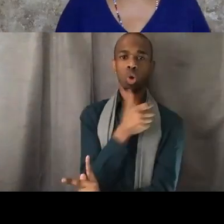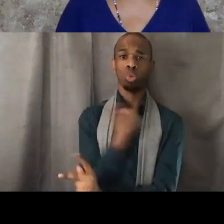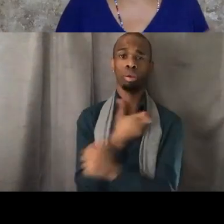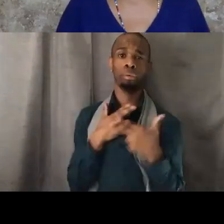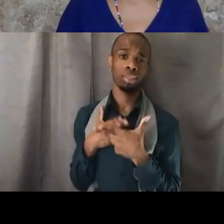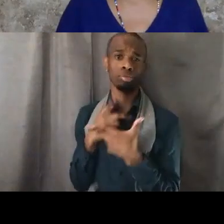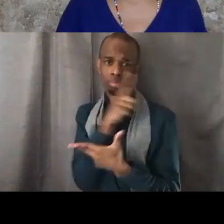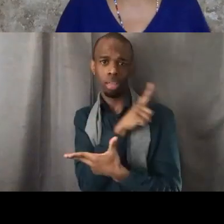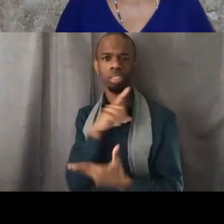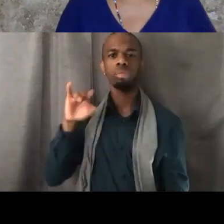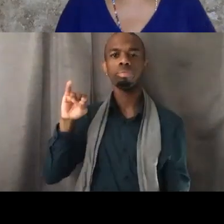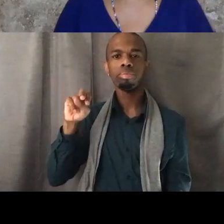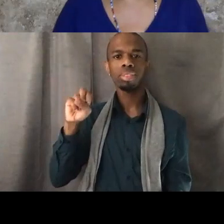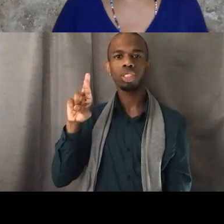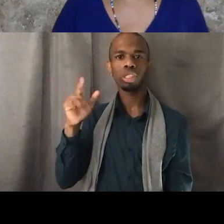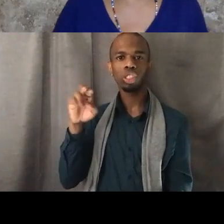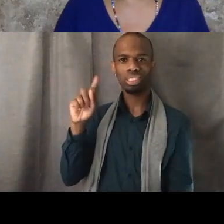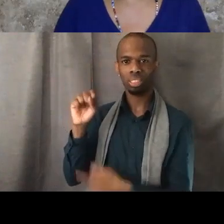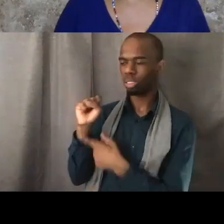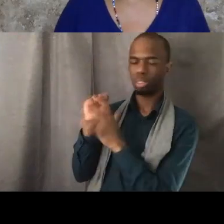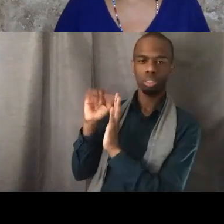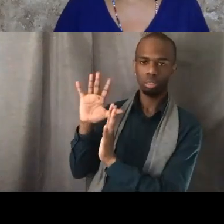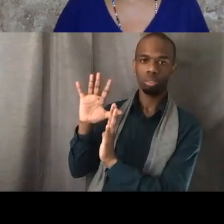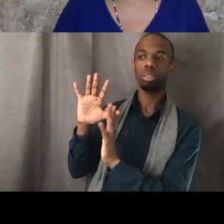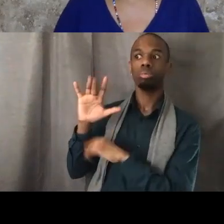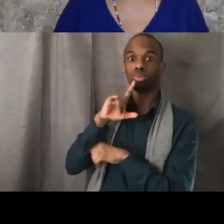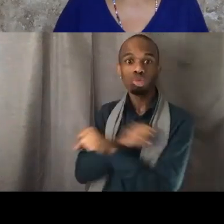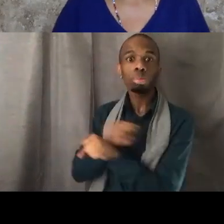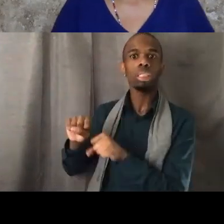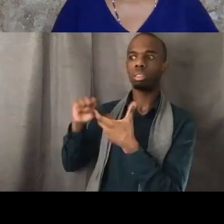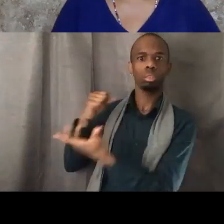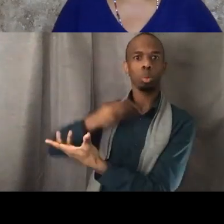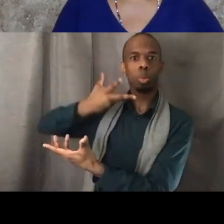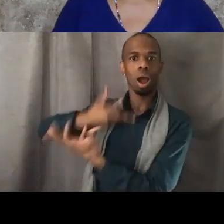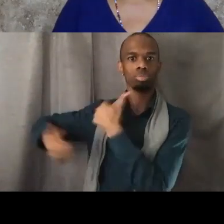We have to remember that as Dot mentioned January 6th, that